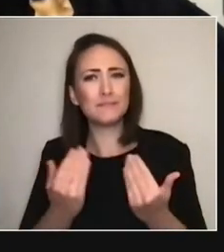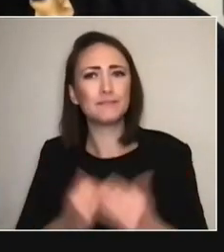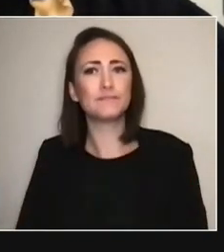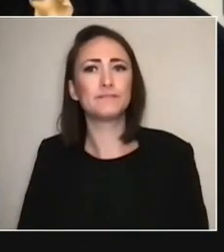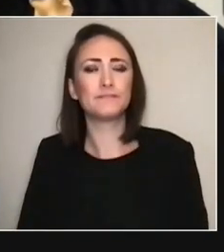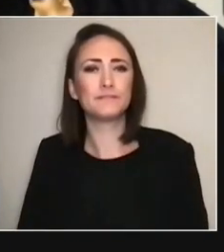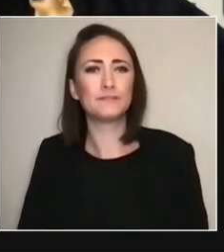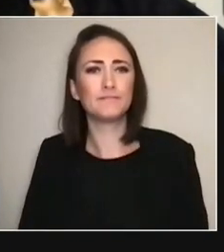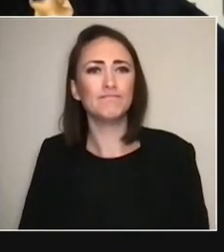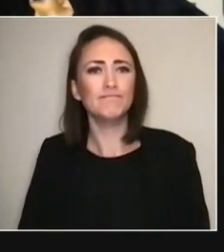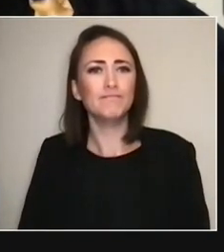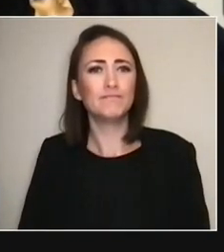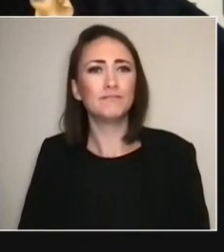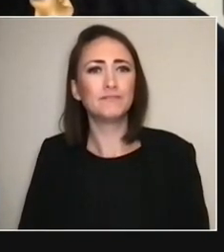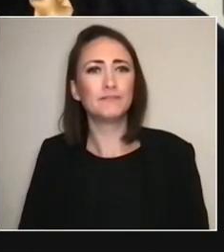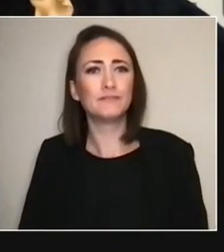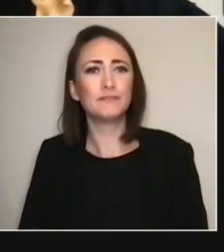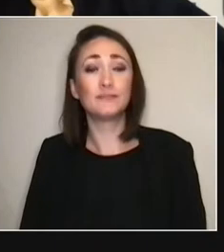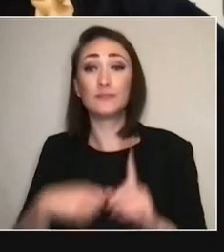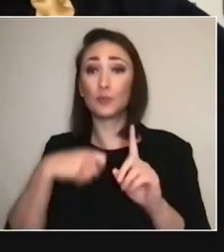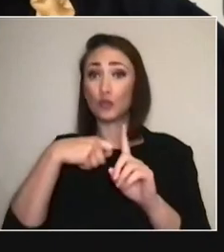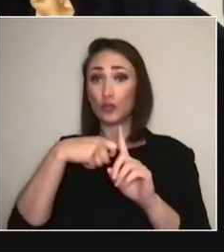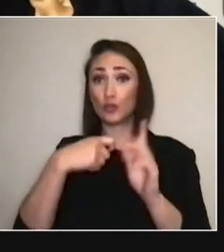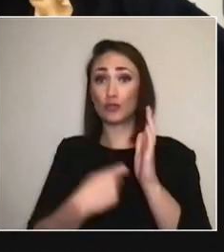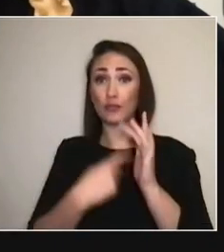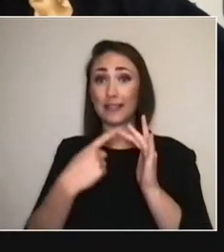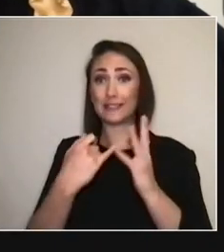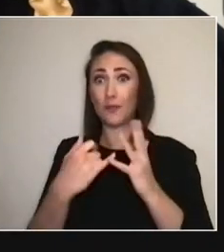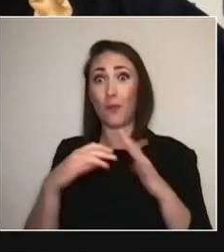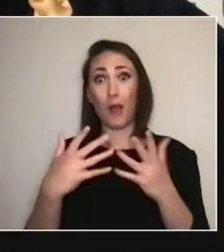Um... Well, TikTok has been really successful,